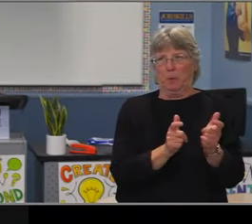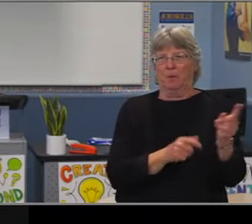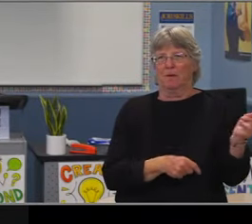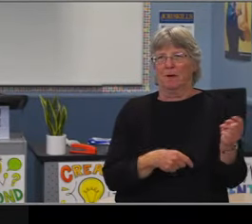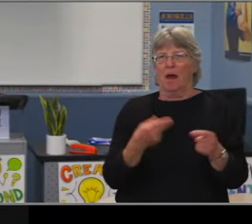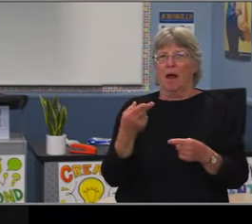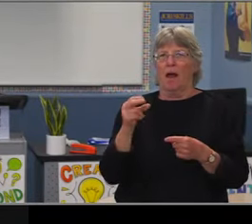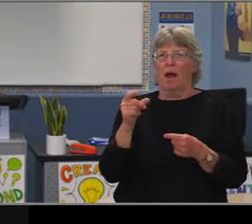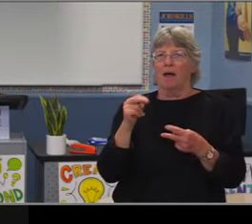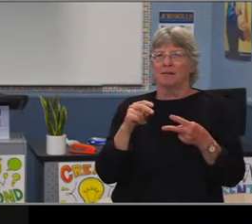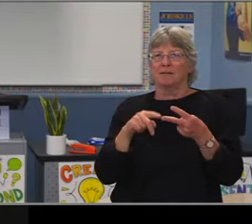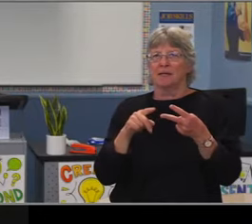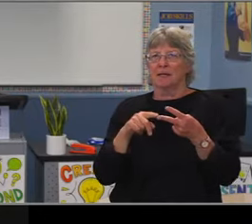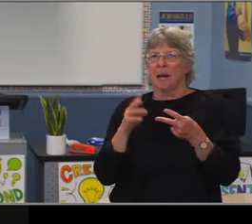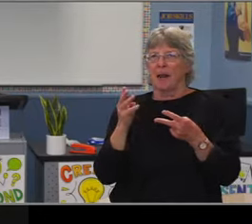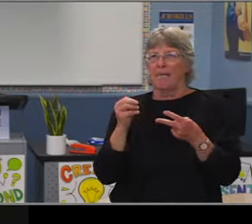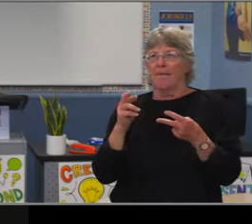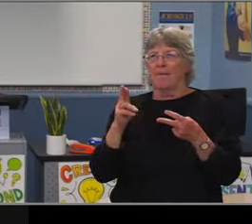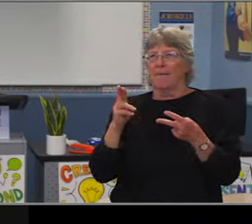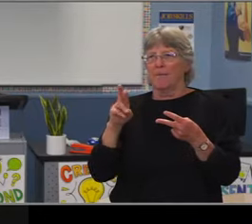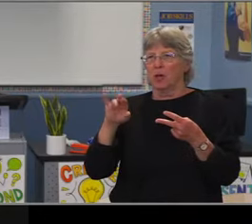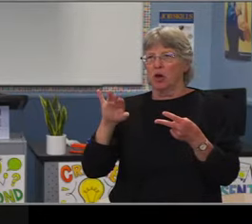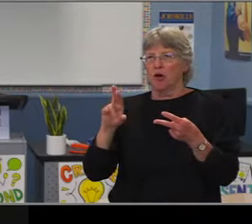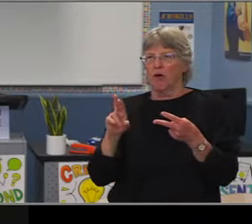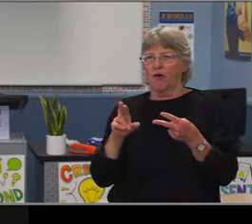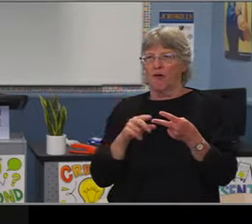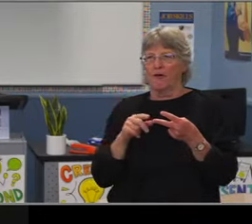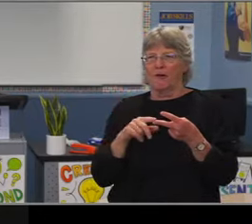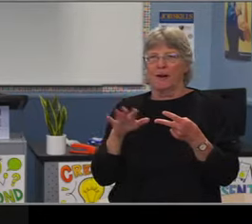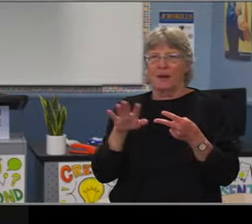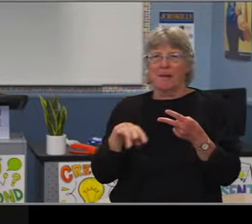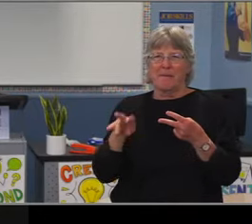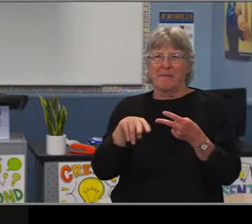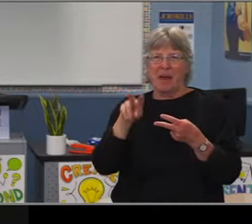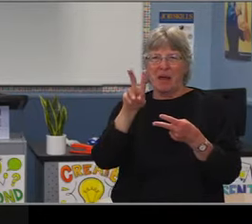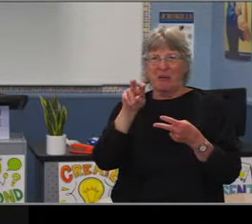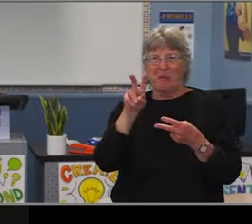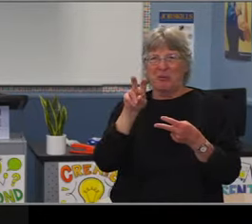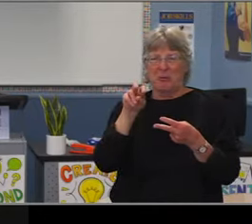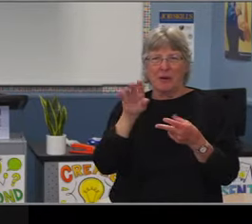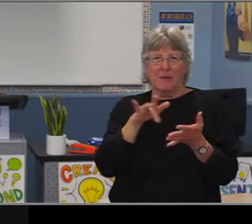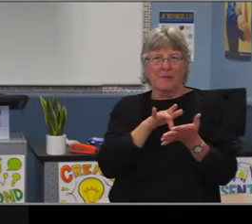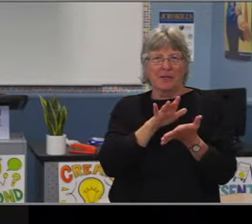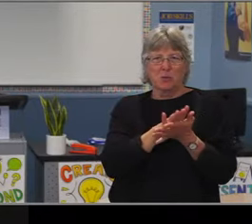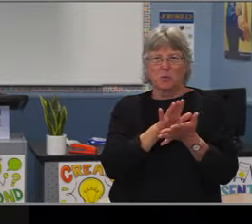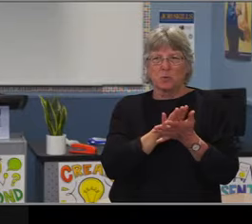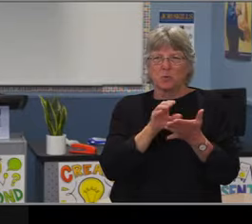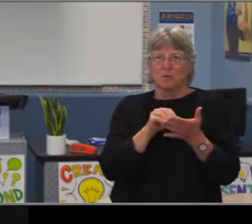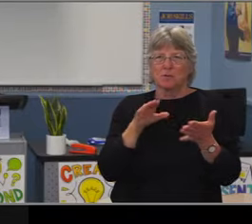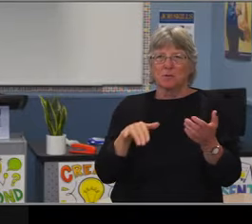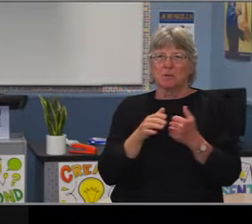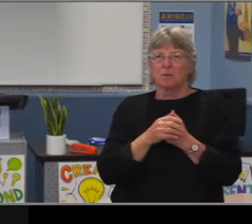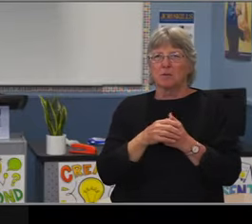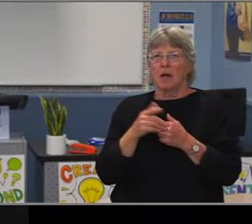that choose to continue at Powell generally can do so, because there's enough students that choose other programs